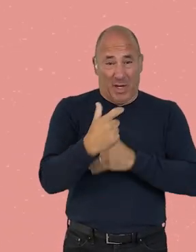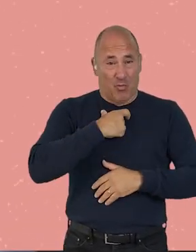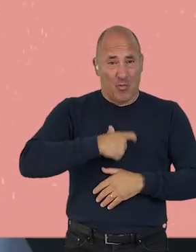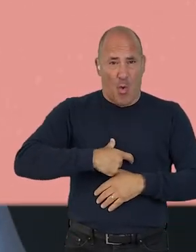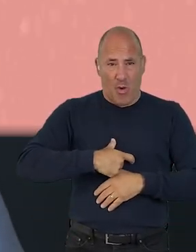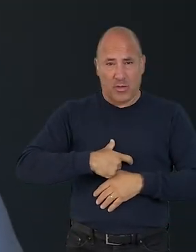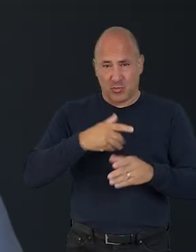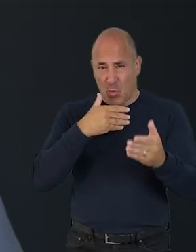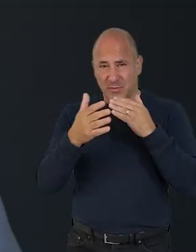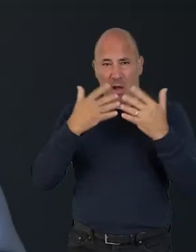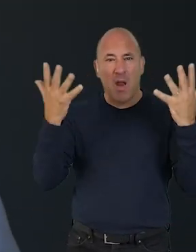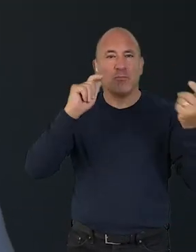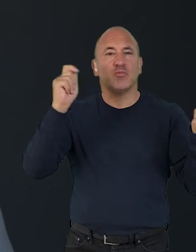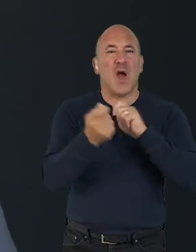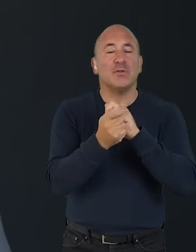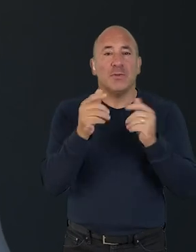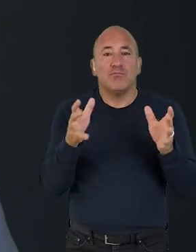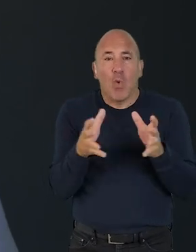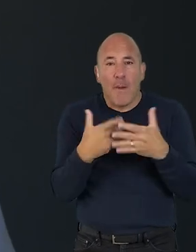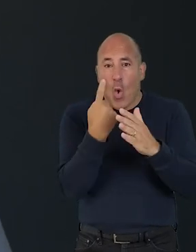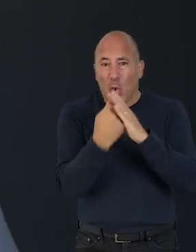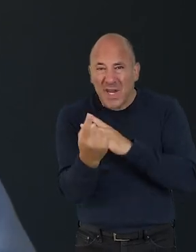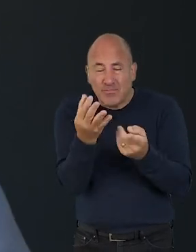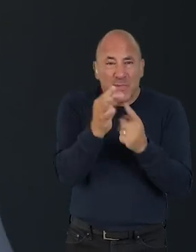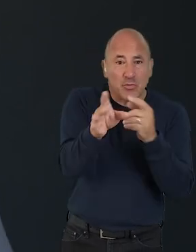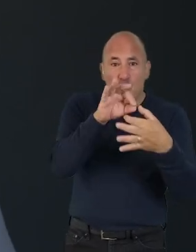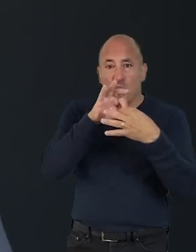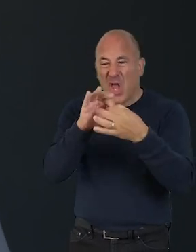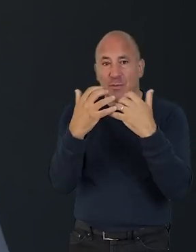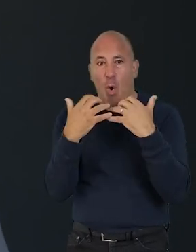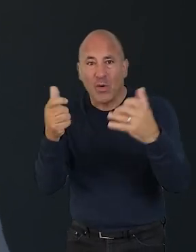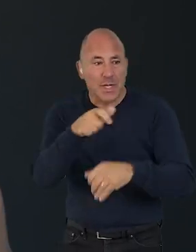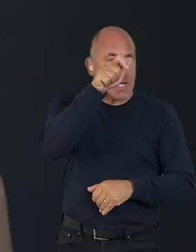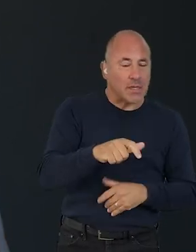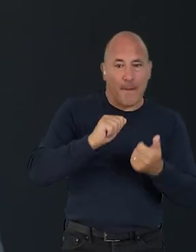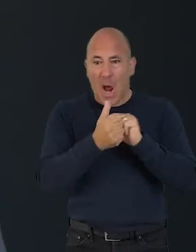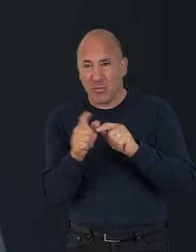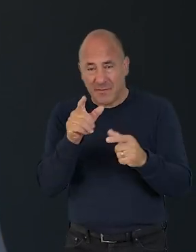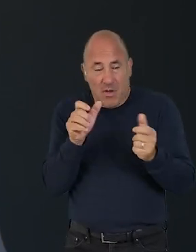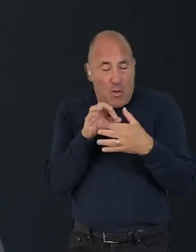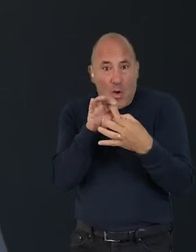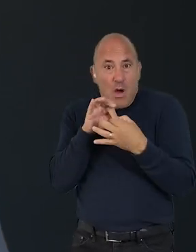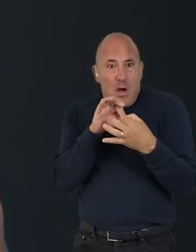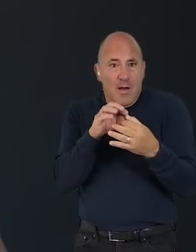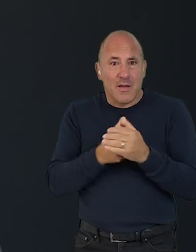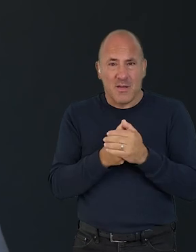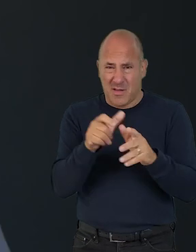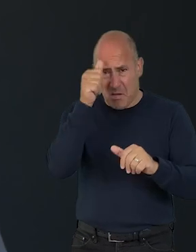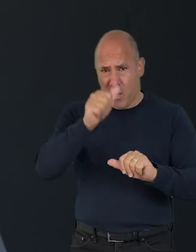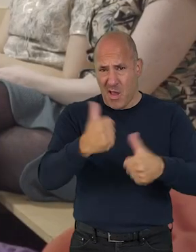in tackling climate change. Because the smaller you are, the more unique and special your relationship with your audiences, customers and partners are.